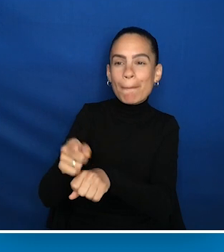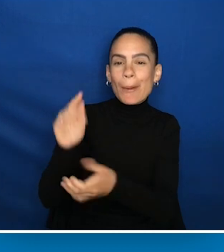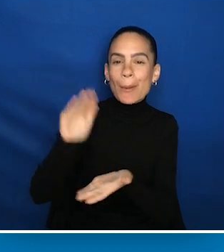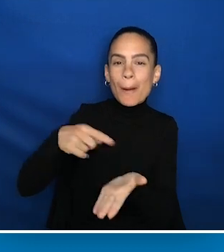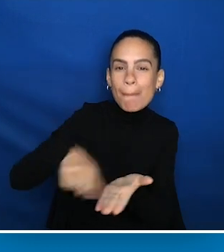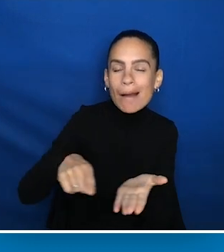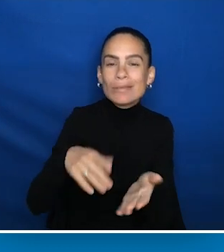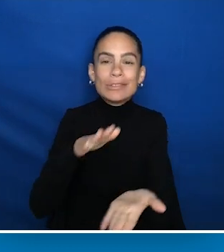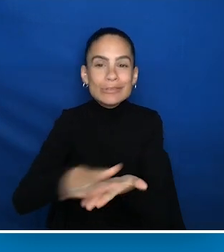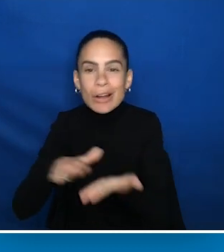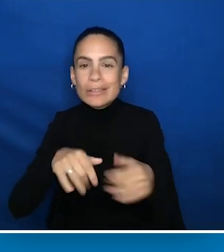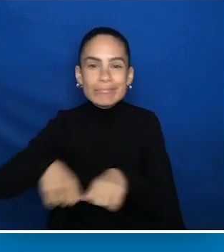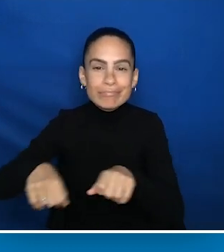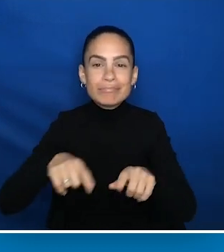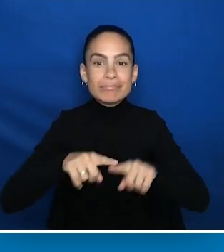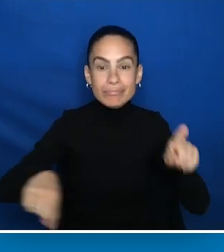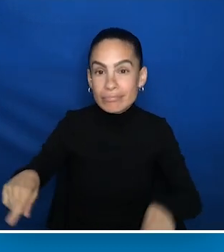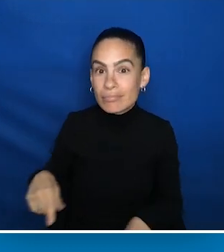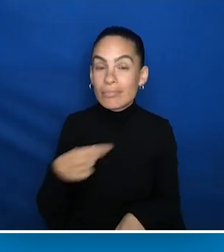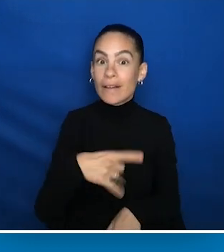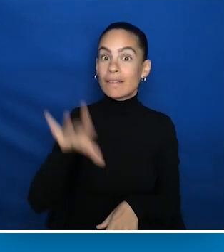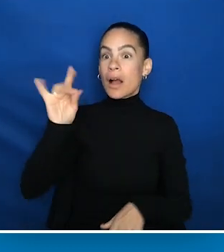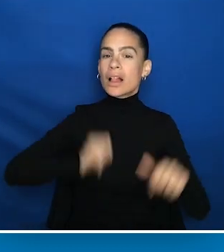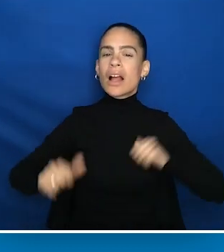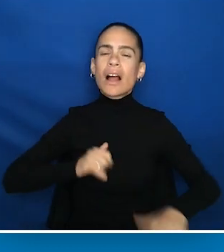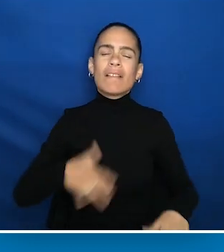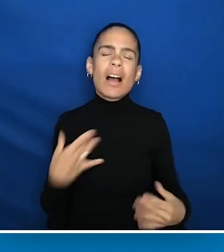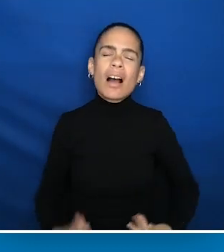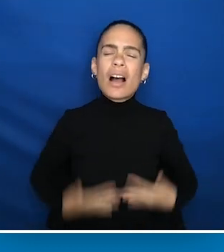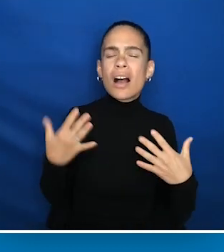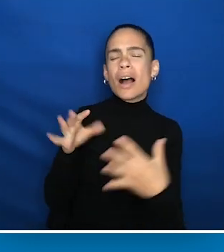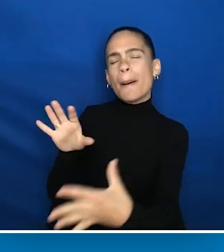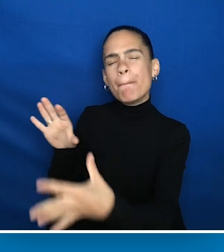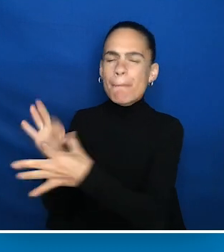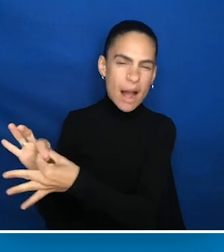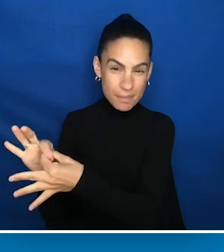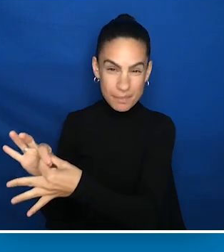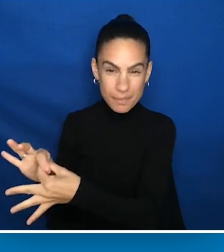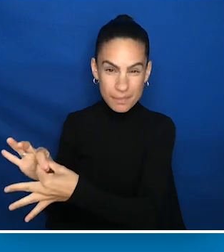But then he found Interact and he found the calling of his life. But into it about five years,